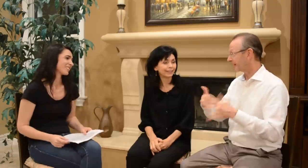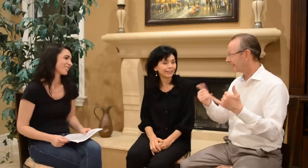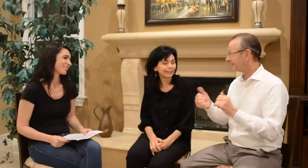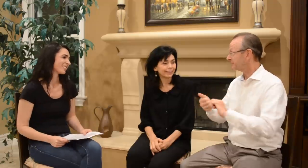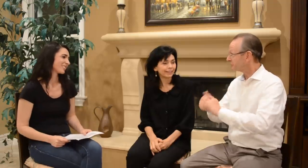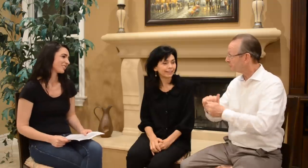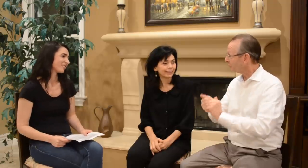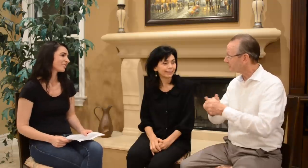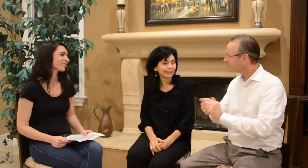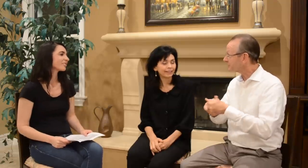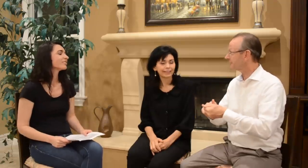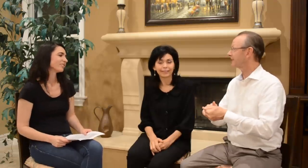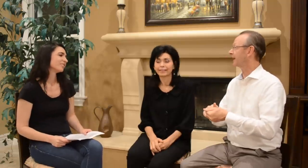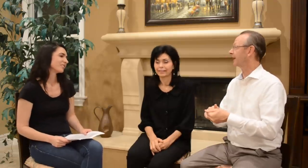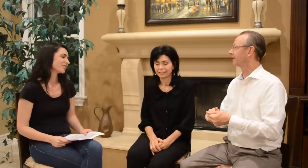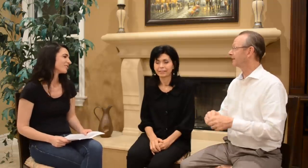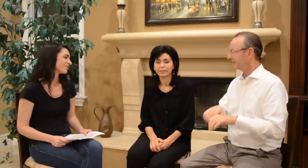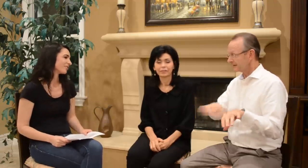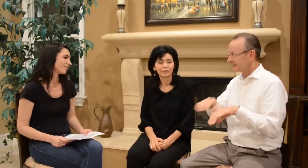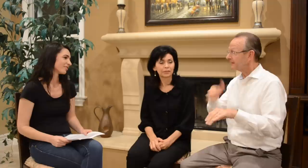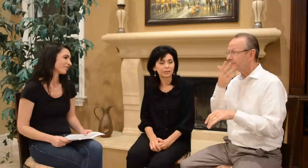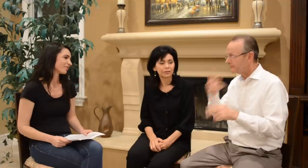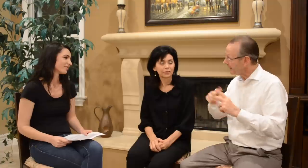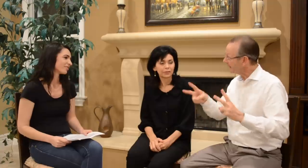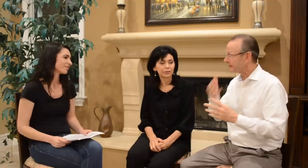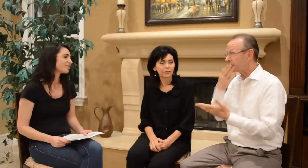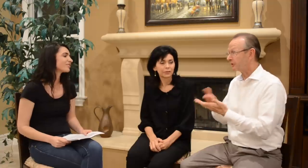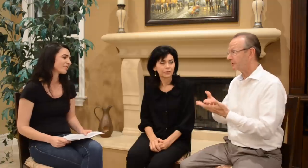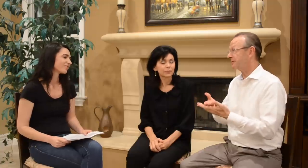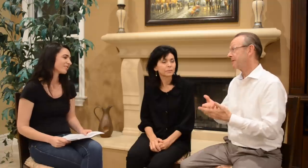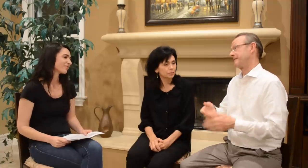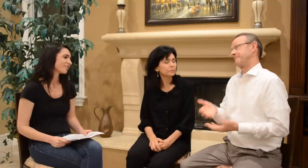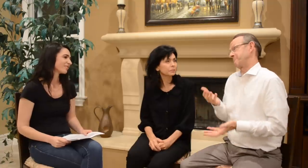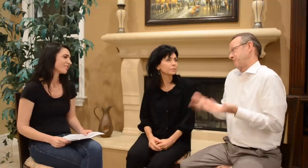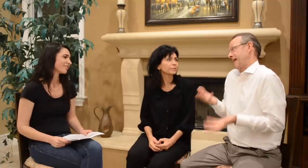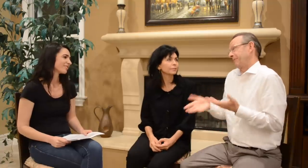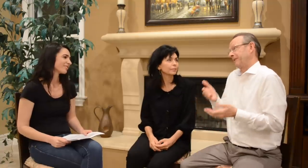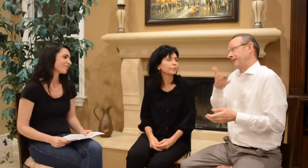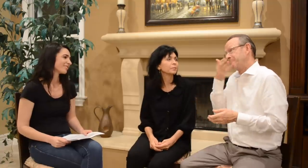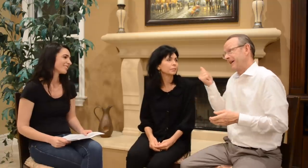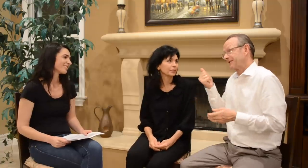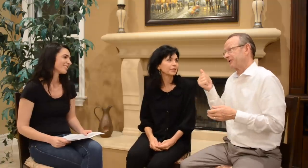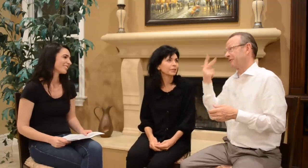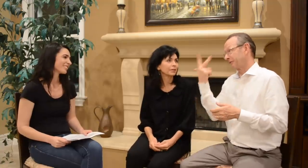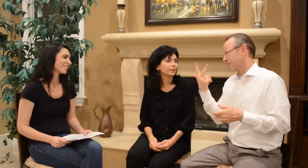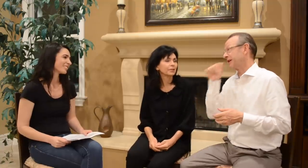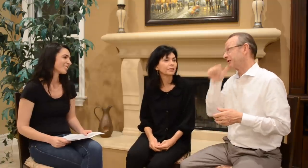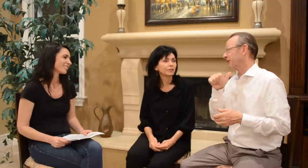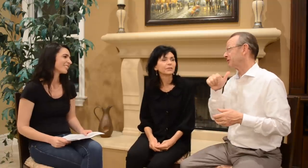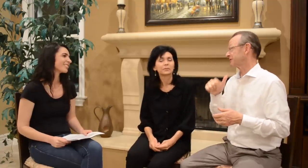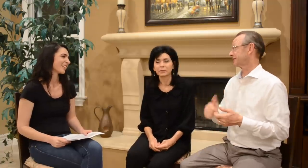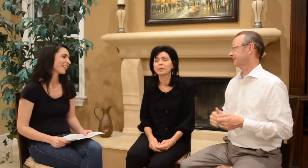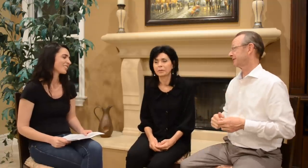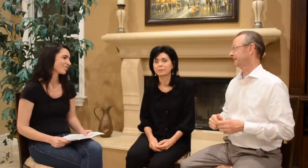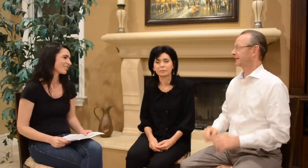Played sports and did very good. Probably the best of the three girls.